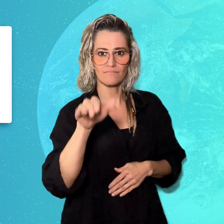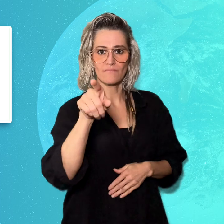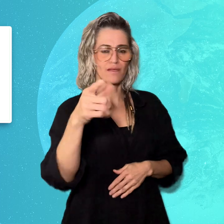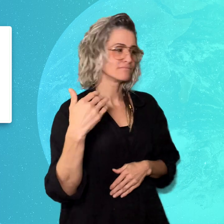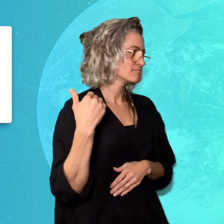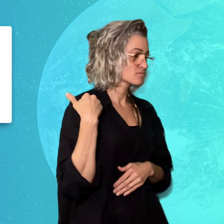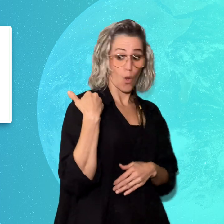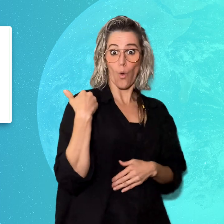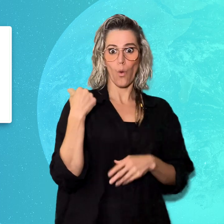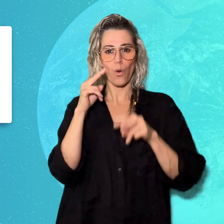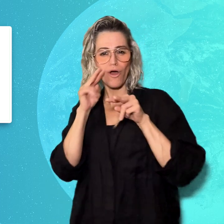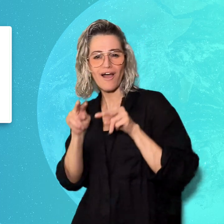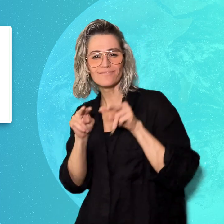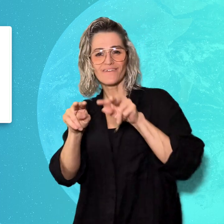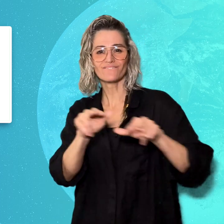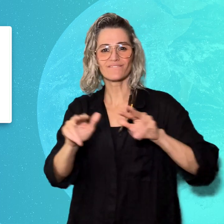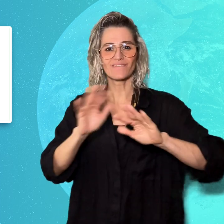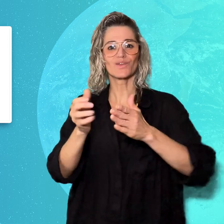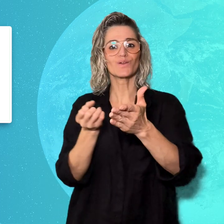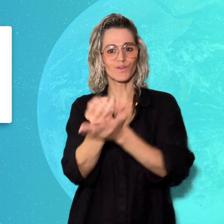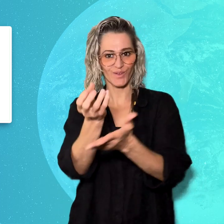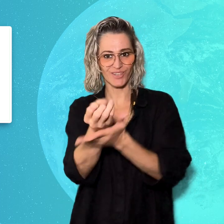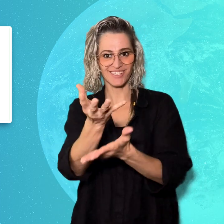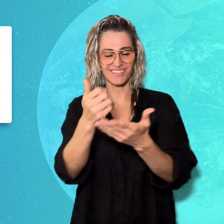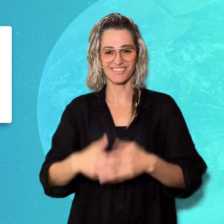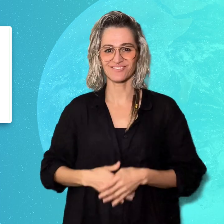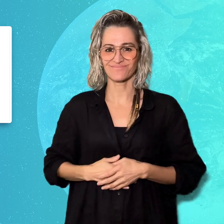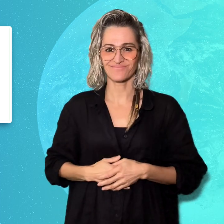so that you'll never miss a video!